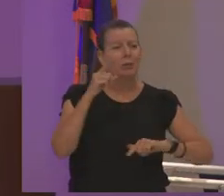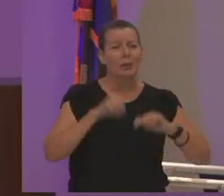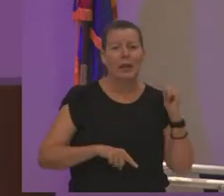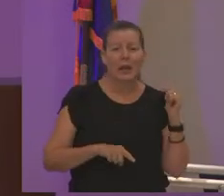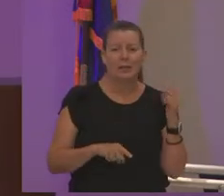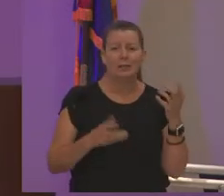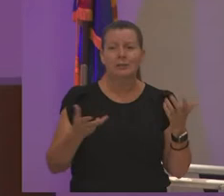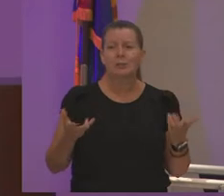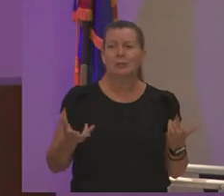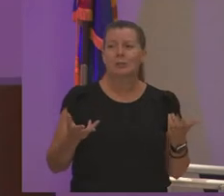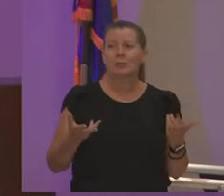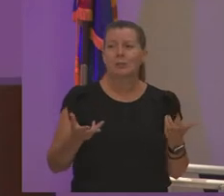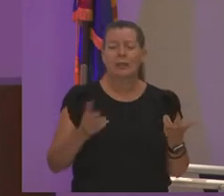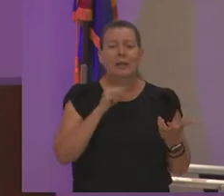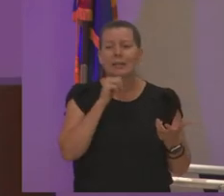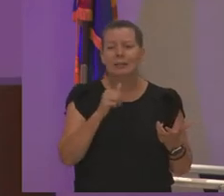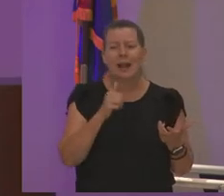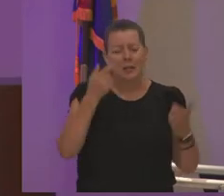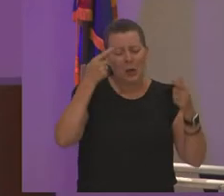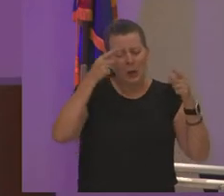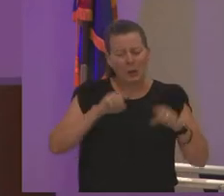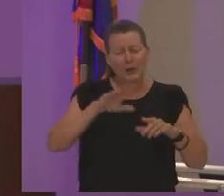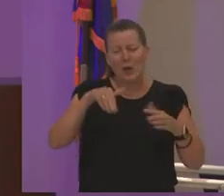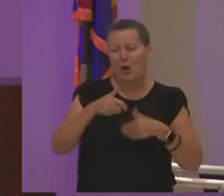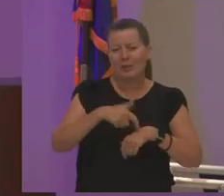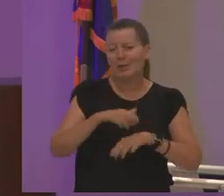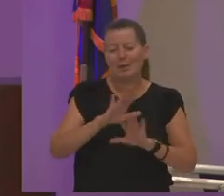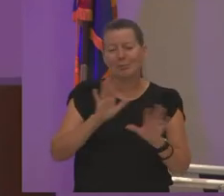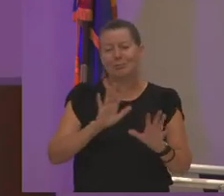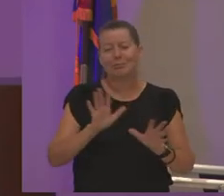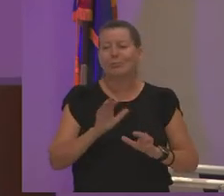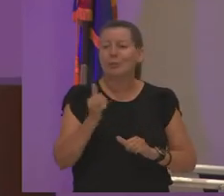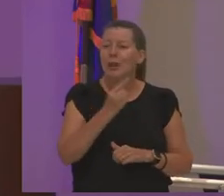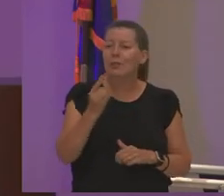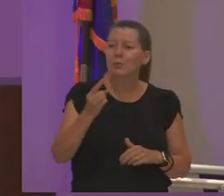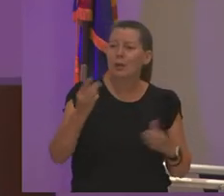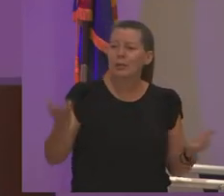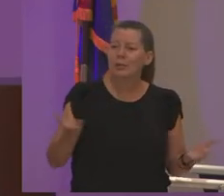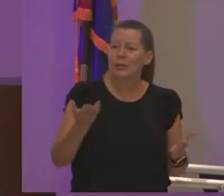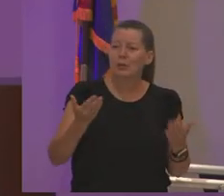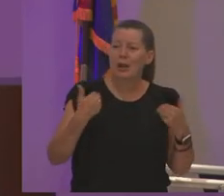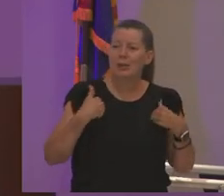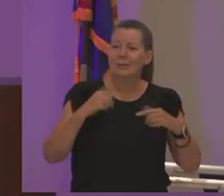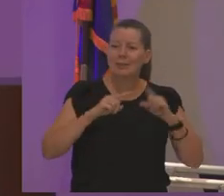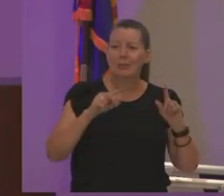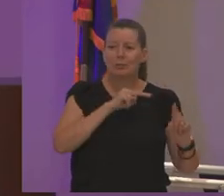not about us agreeing all the time everyone in here has a different point of view everyone has